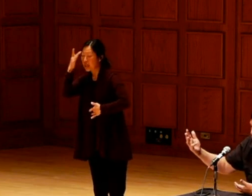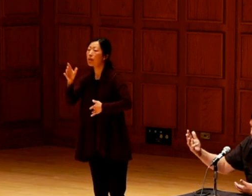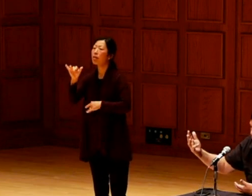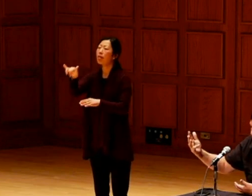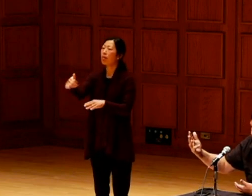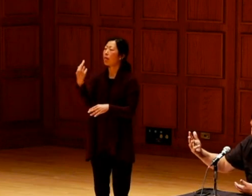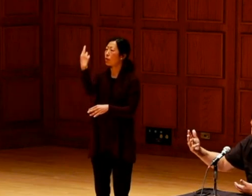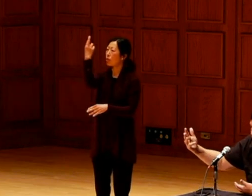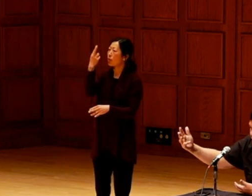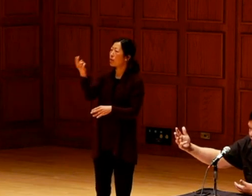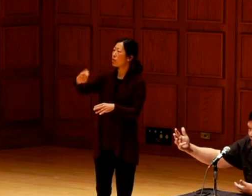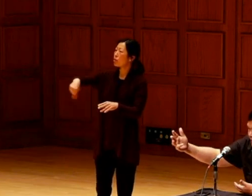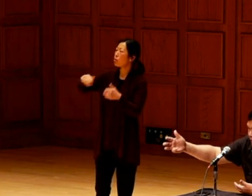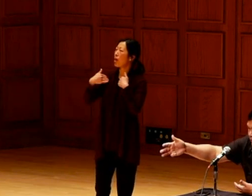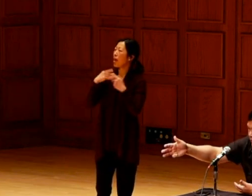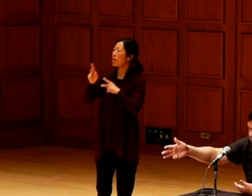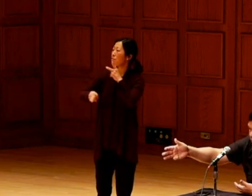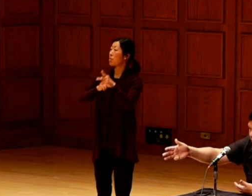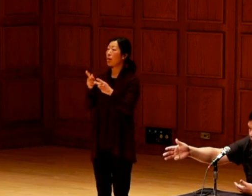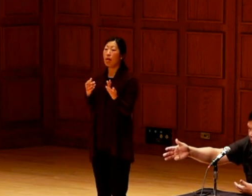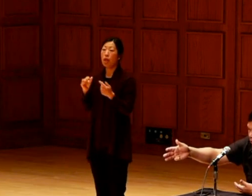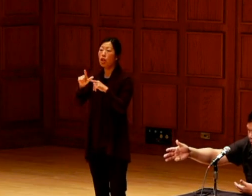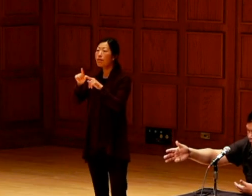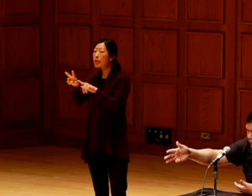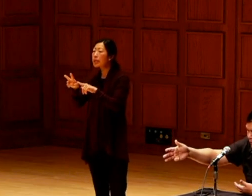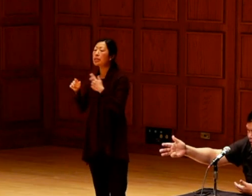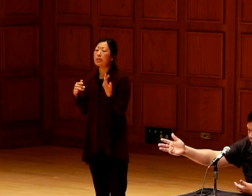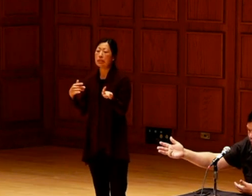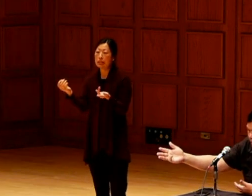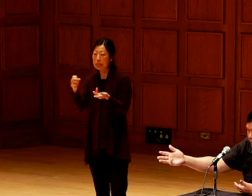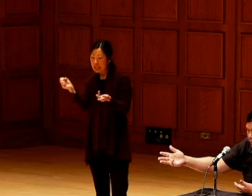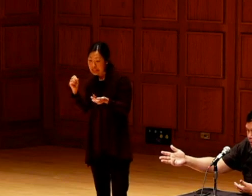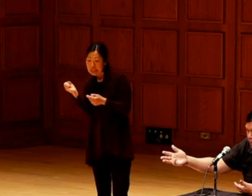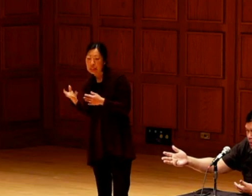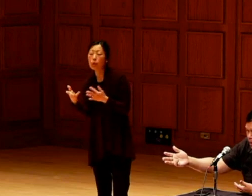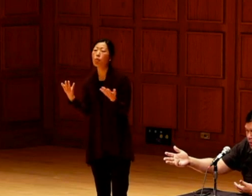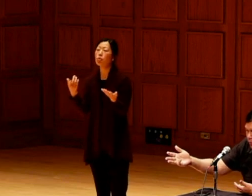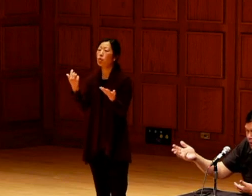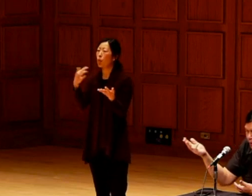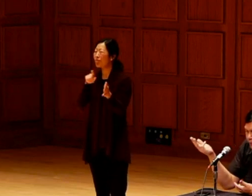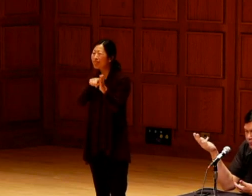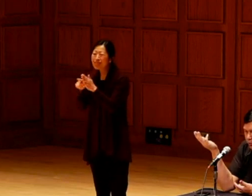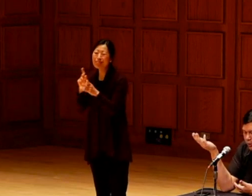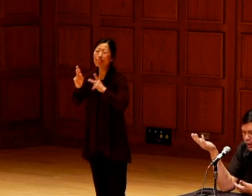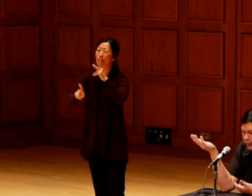That's what you get people that are in Las Vegas casinos taking out